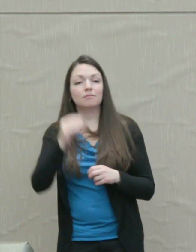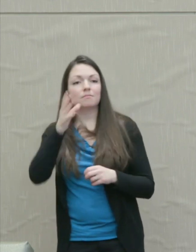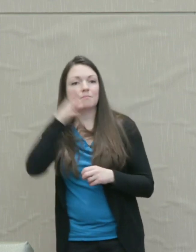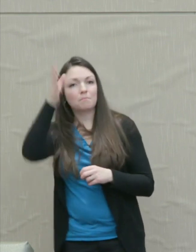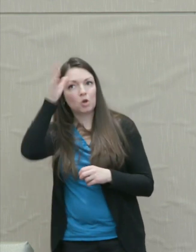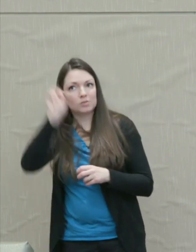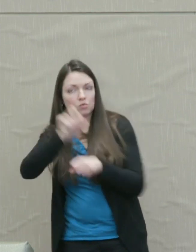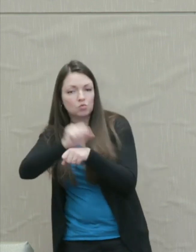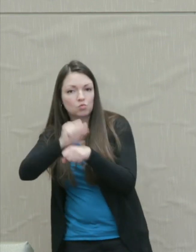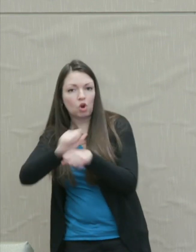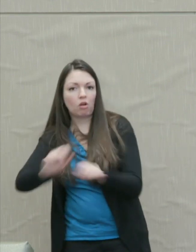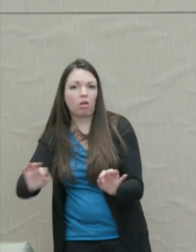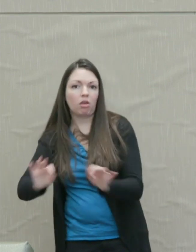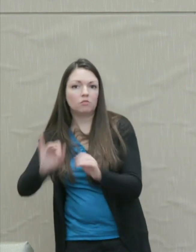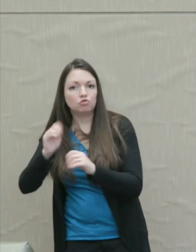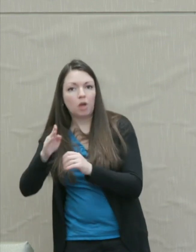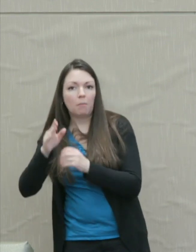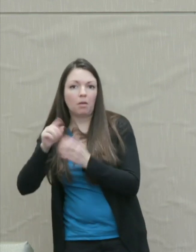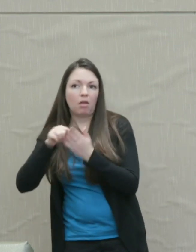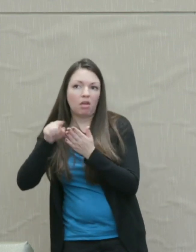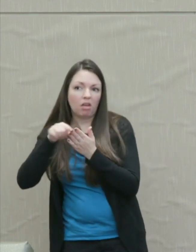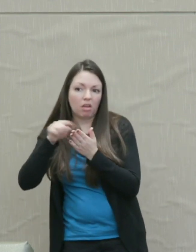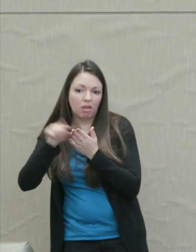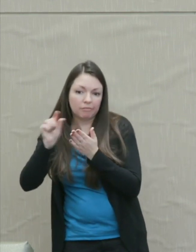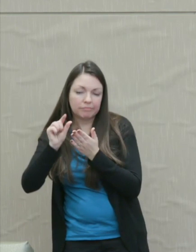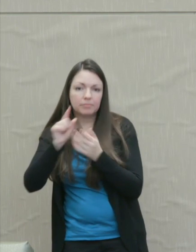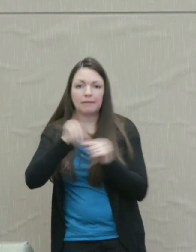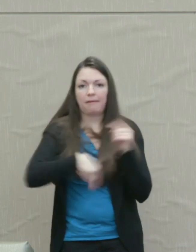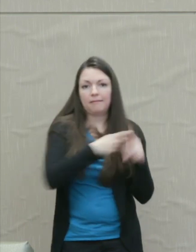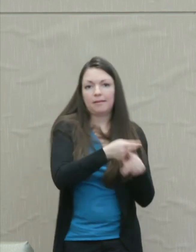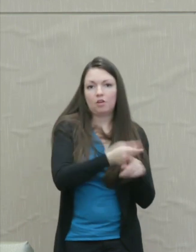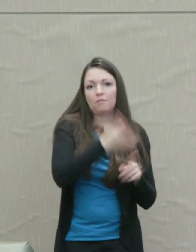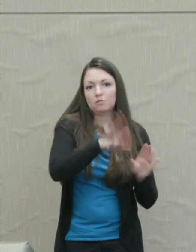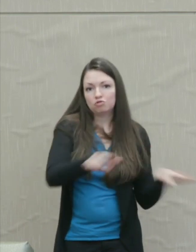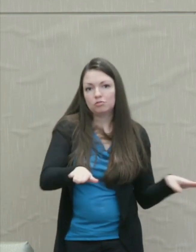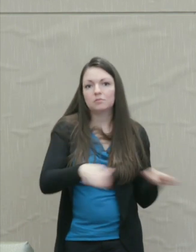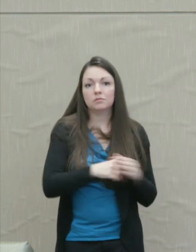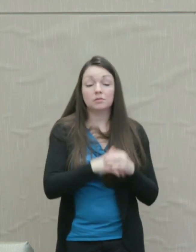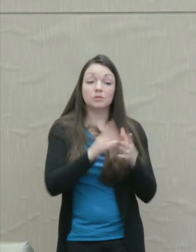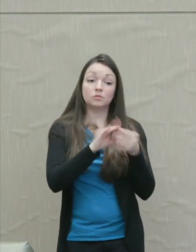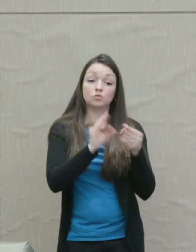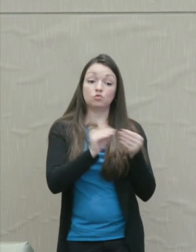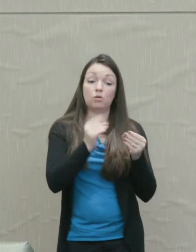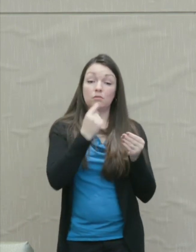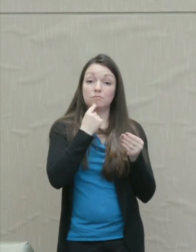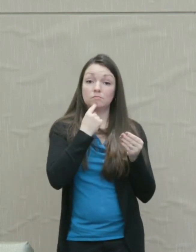at menial jobs and have no time to care for the children. But the story tells us, "Oh, no.